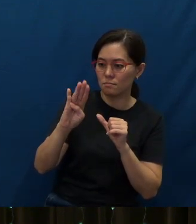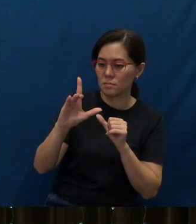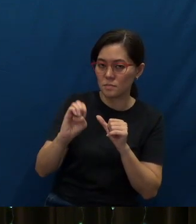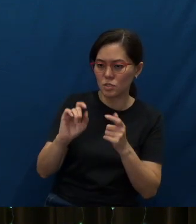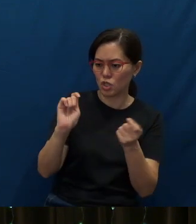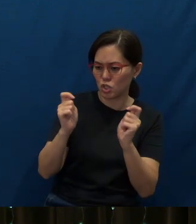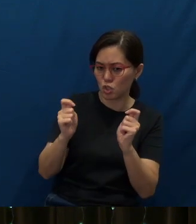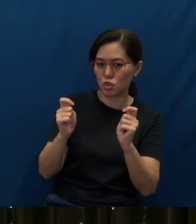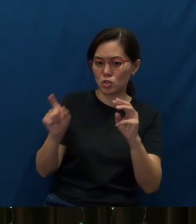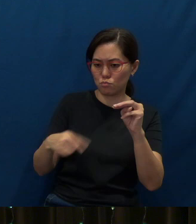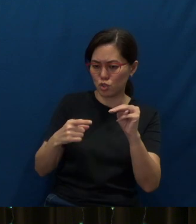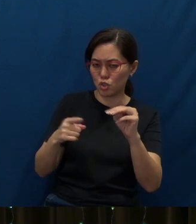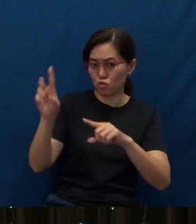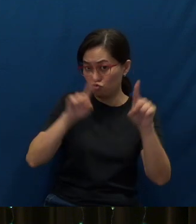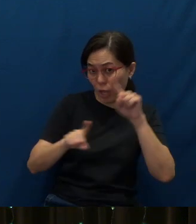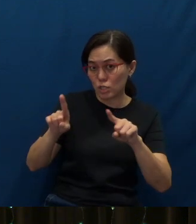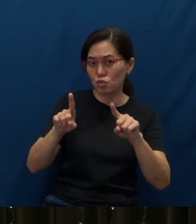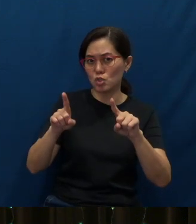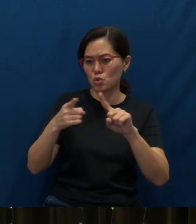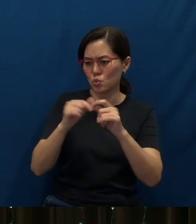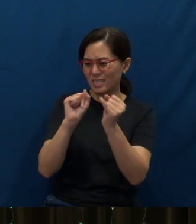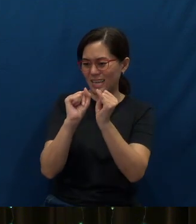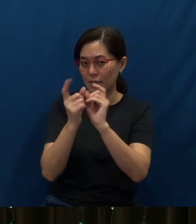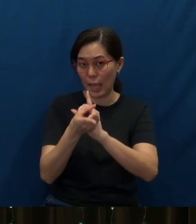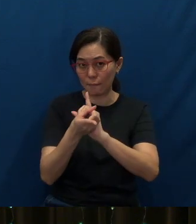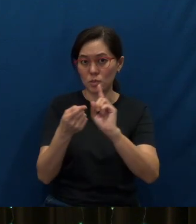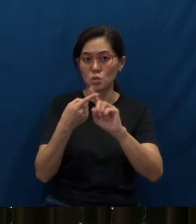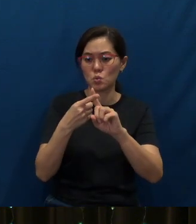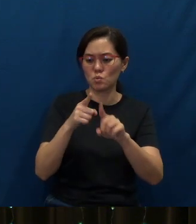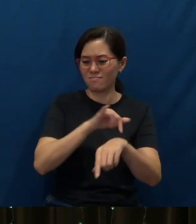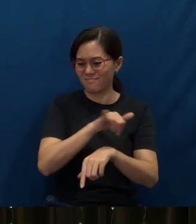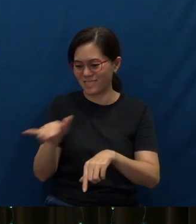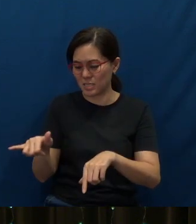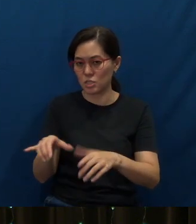in order to adapt to these changing conditions?